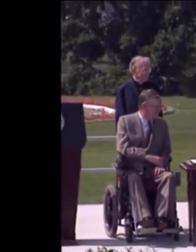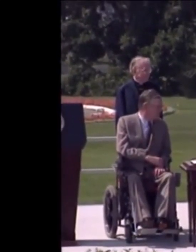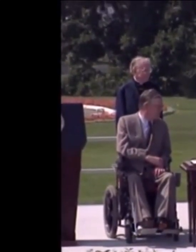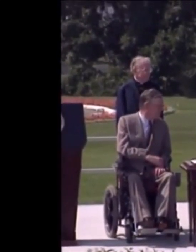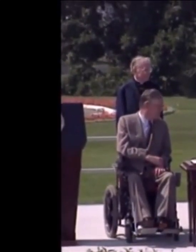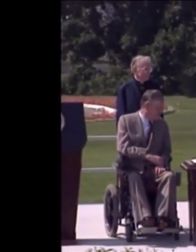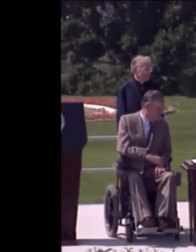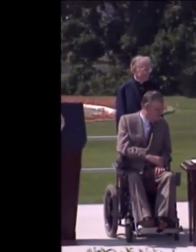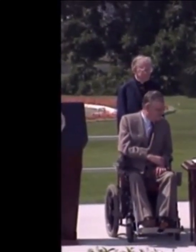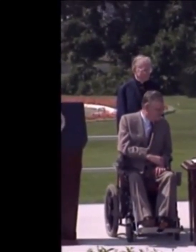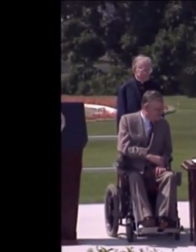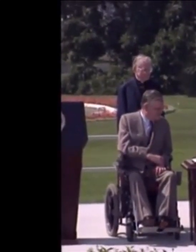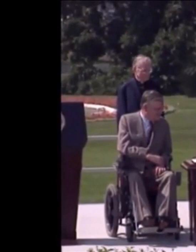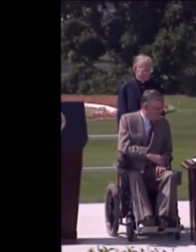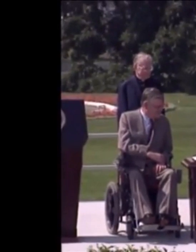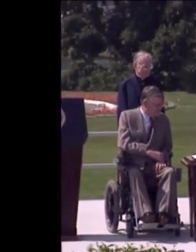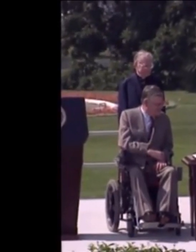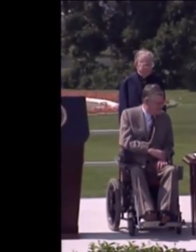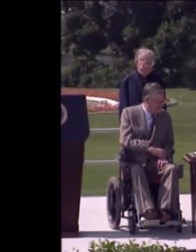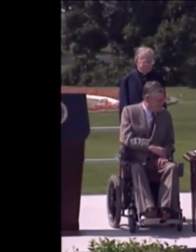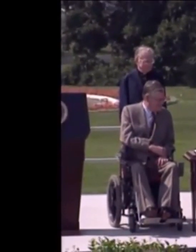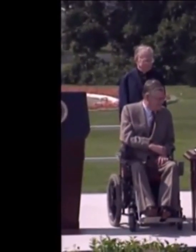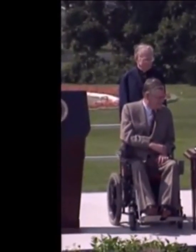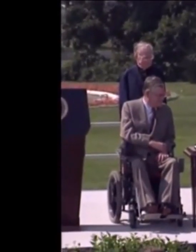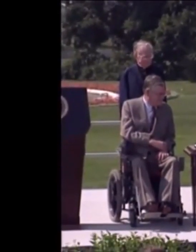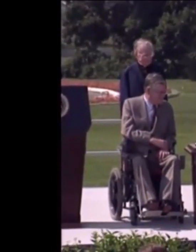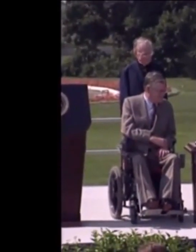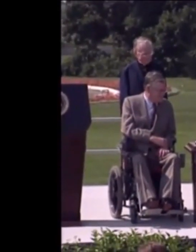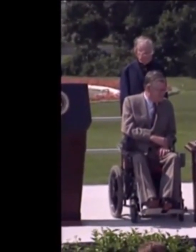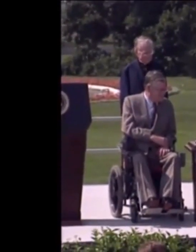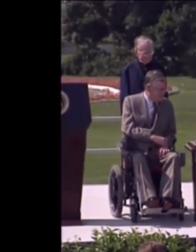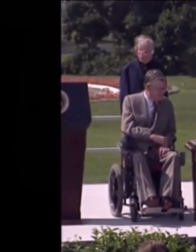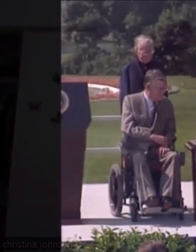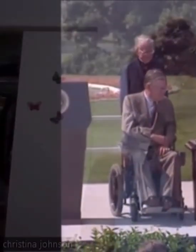and in the same year CCDC was founded.